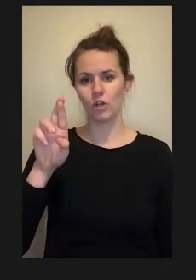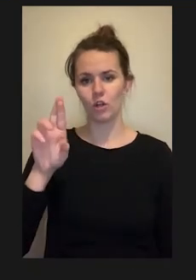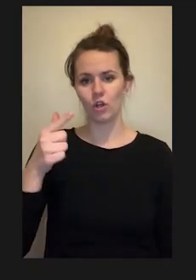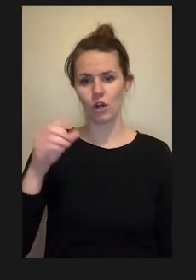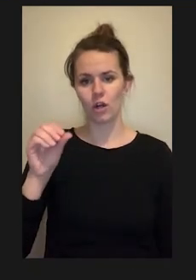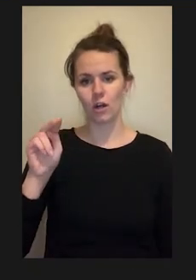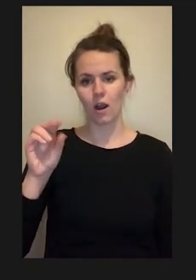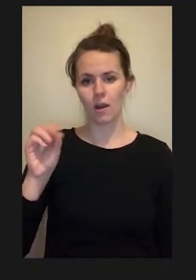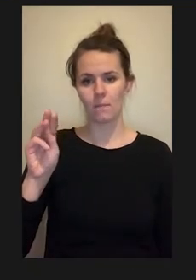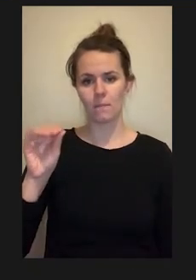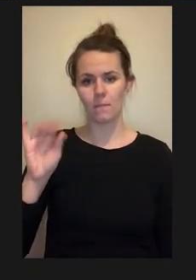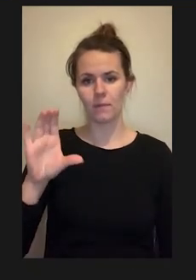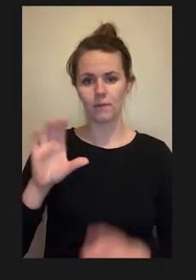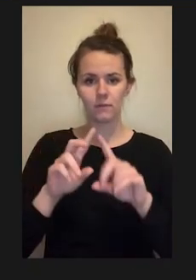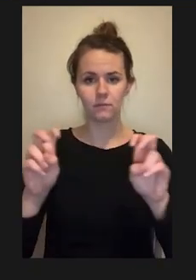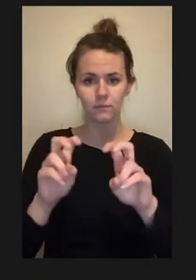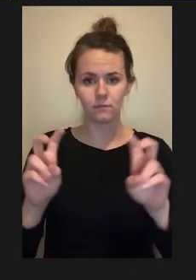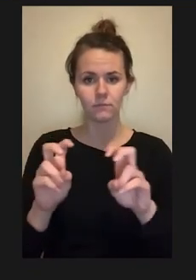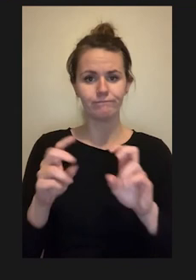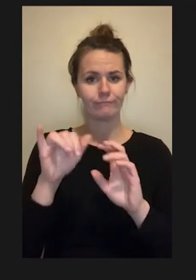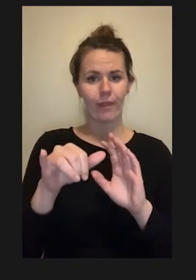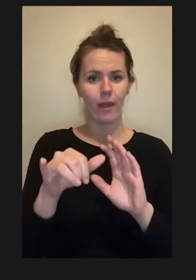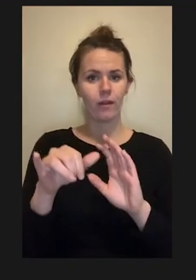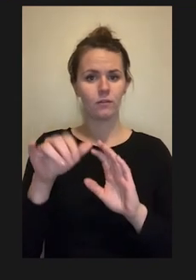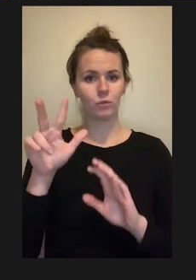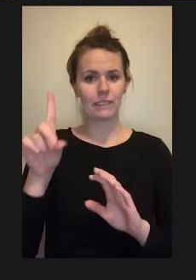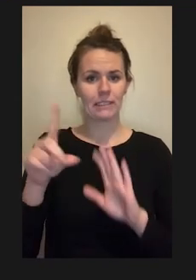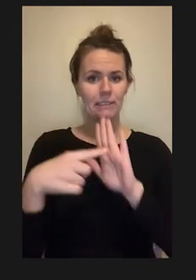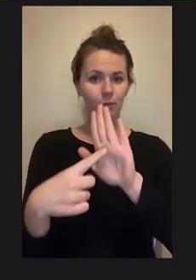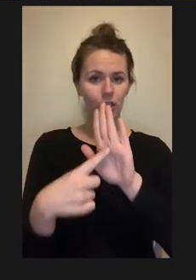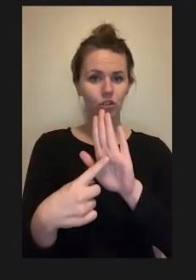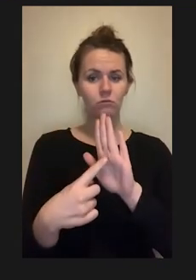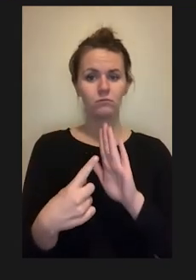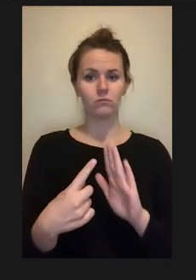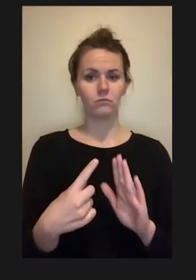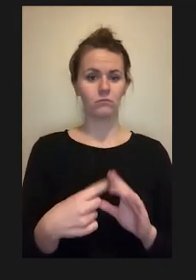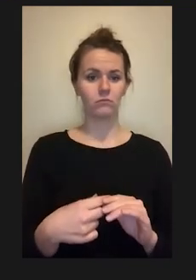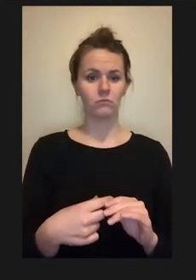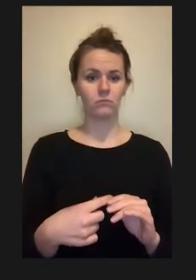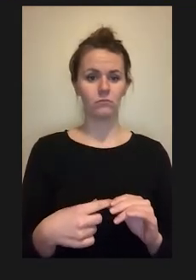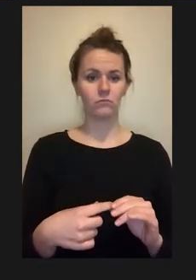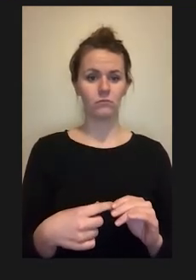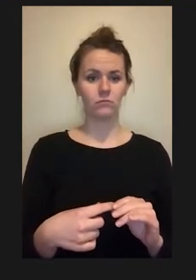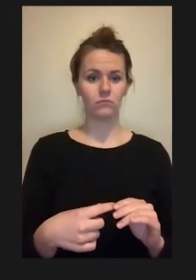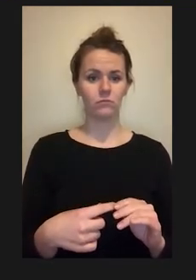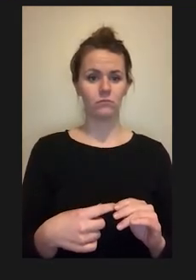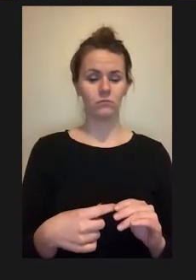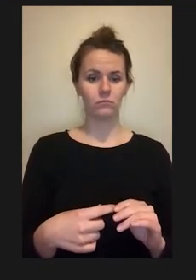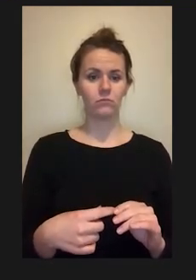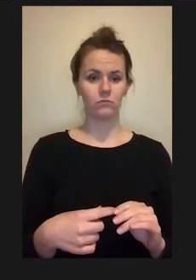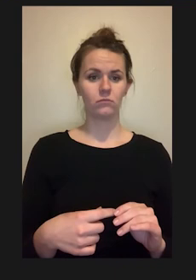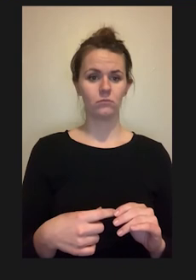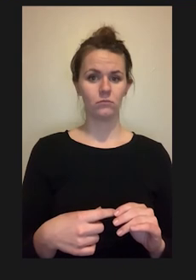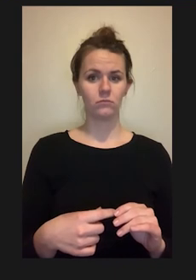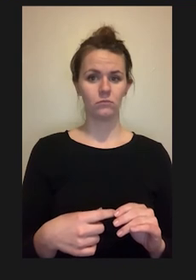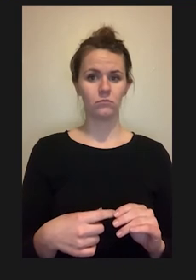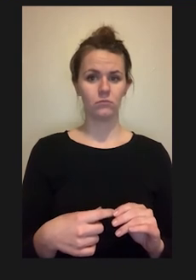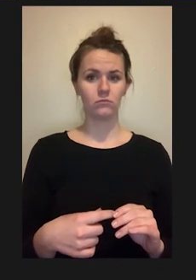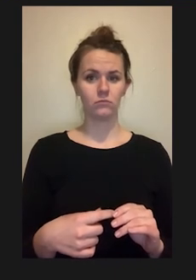in this 3D simulation so that even though something is accessible, perhaps using ADA